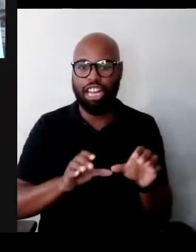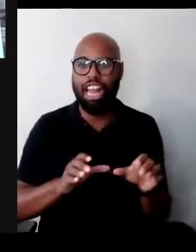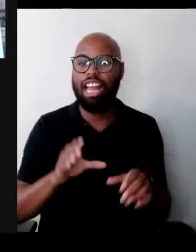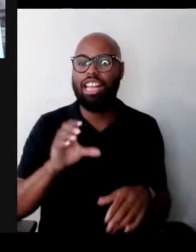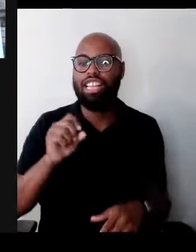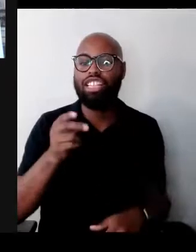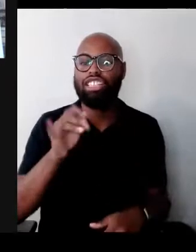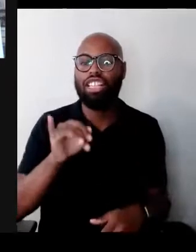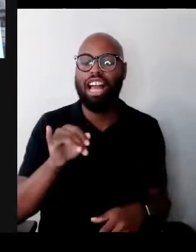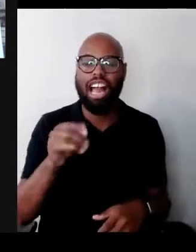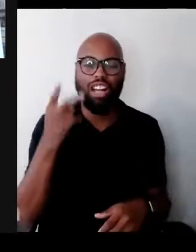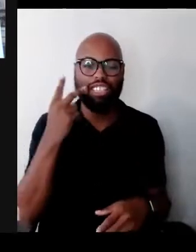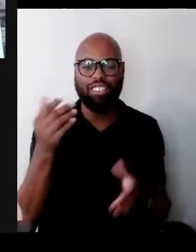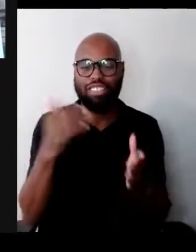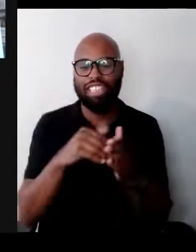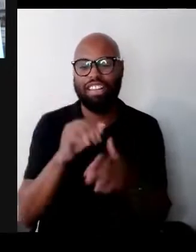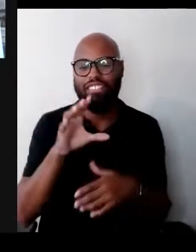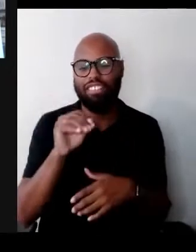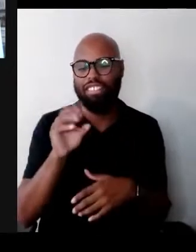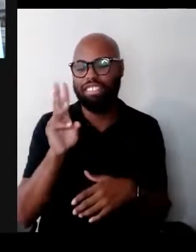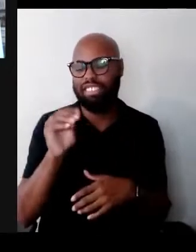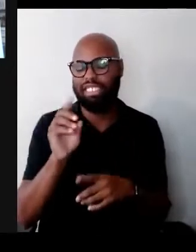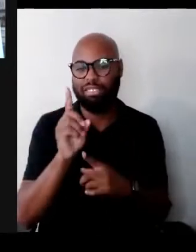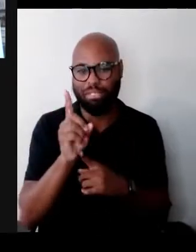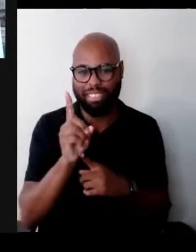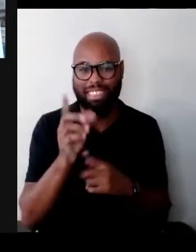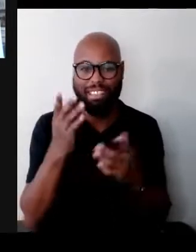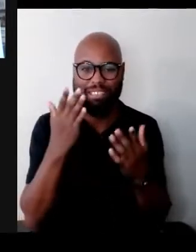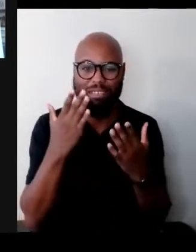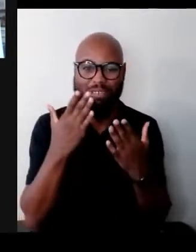Thank you so much Brian. Good evening everyone and thanks for joining us.